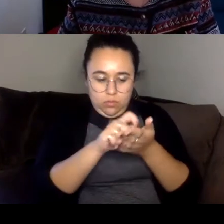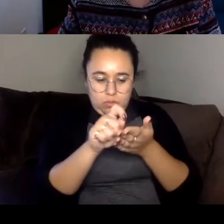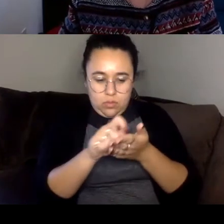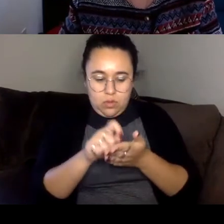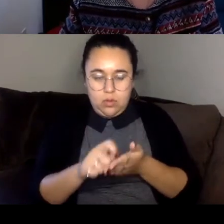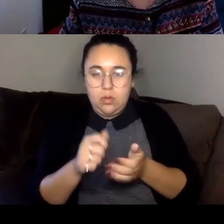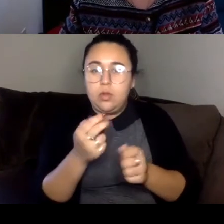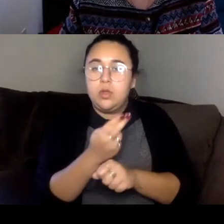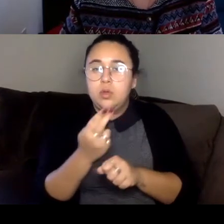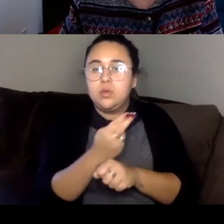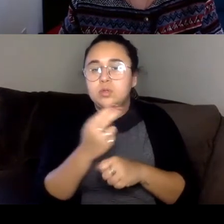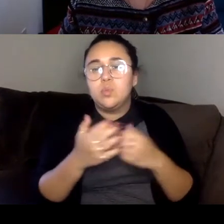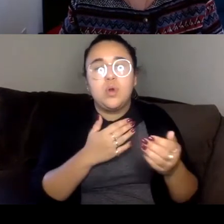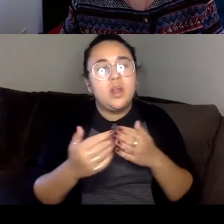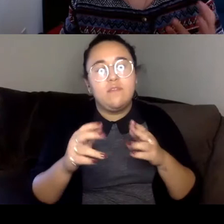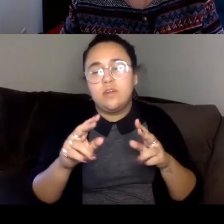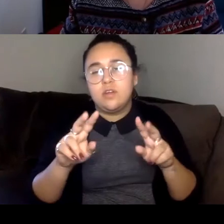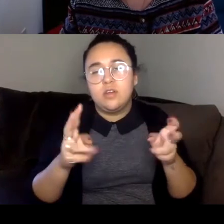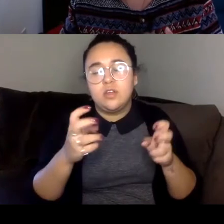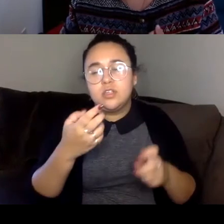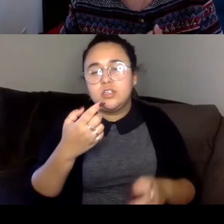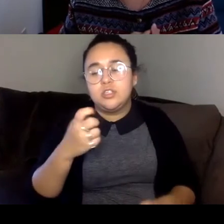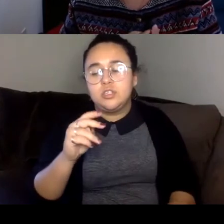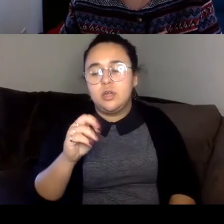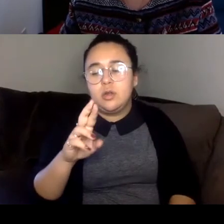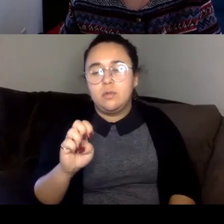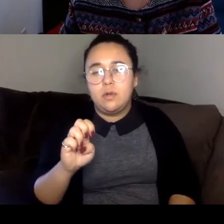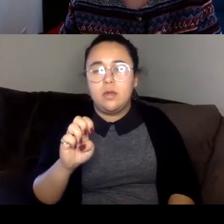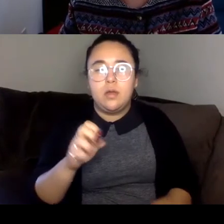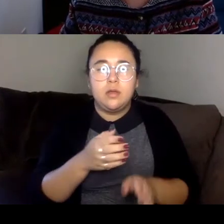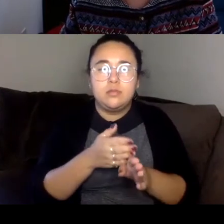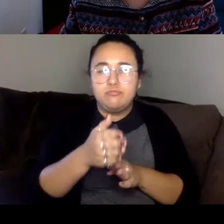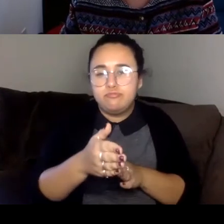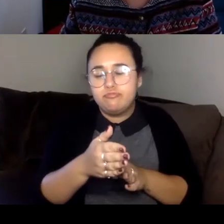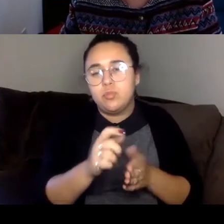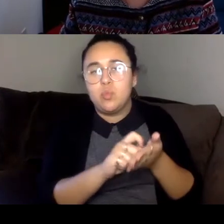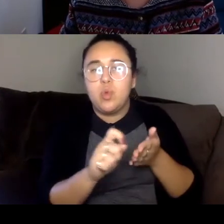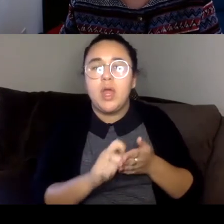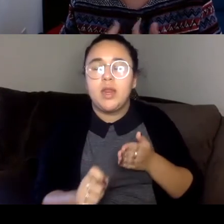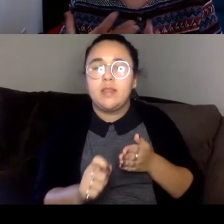serves the purpose of the writing so I write essays and I enjoy them a lot, and I enjoy